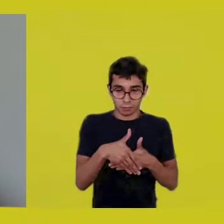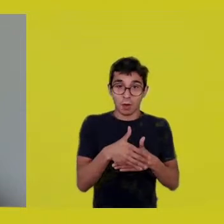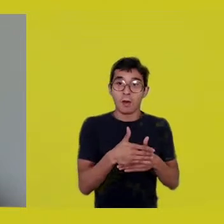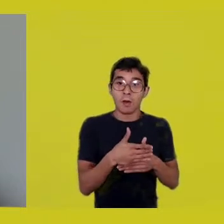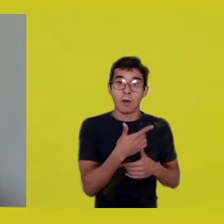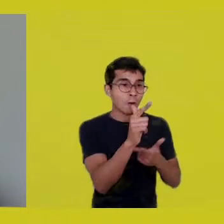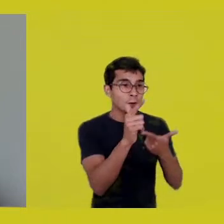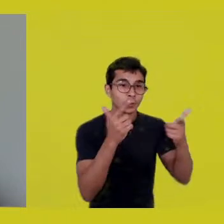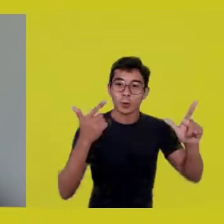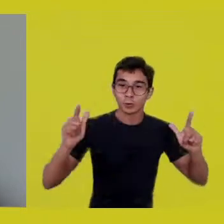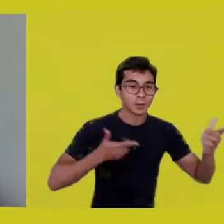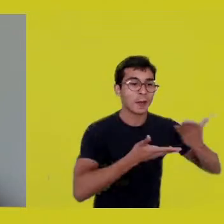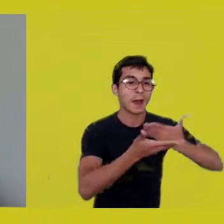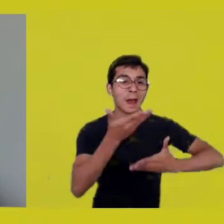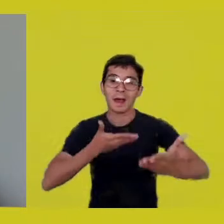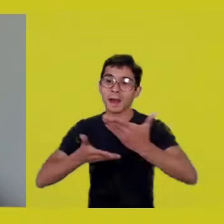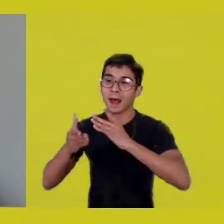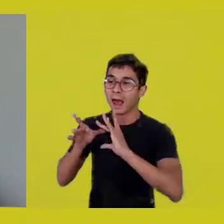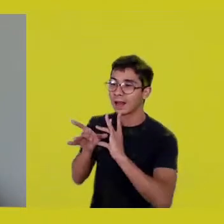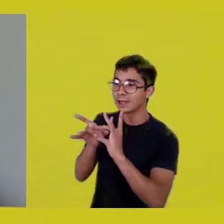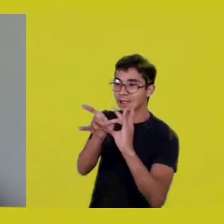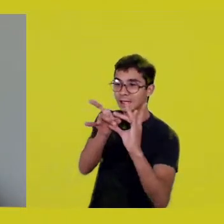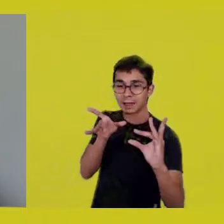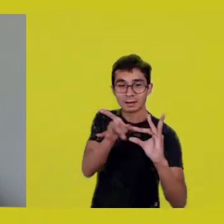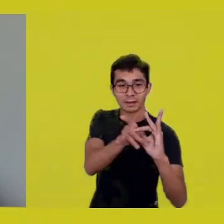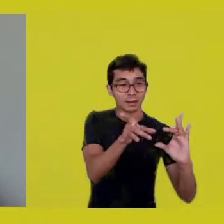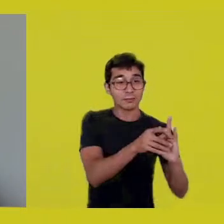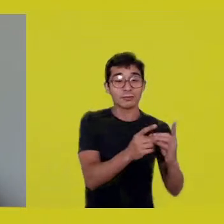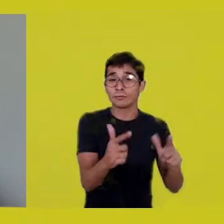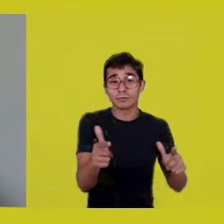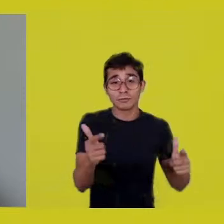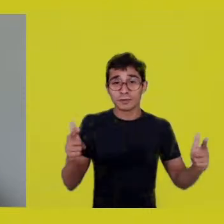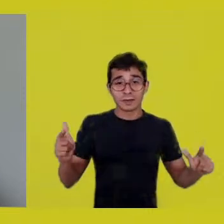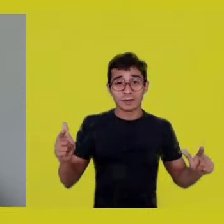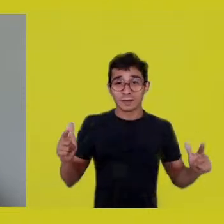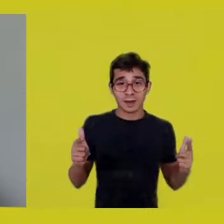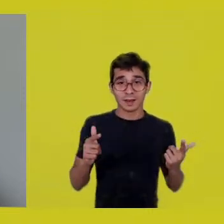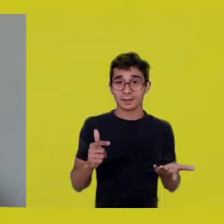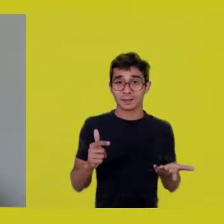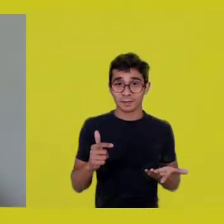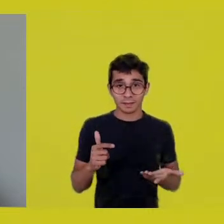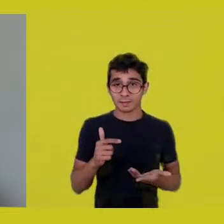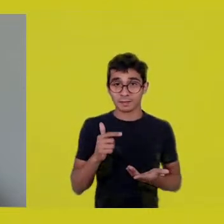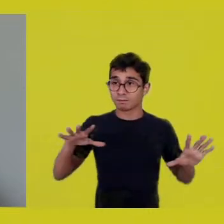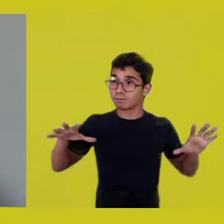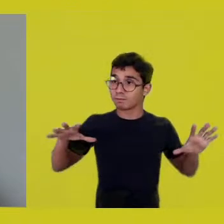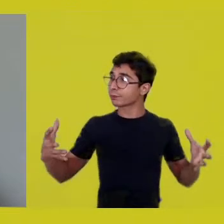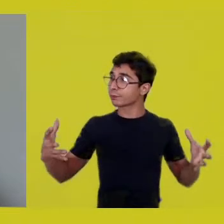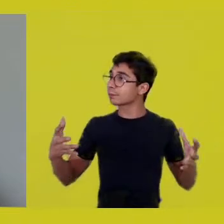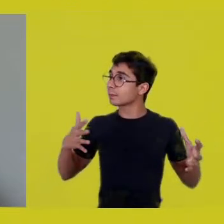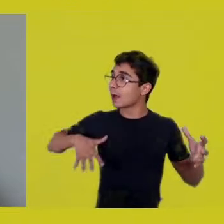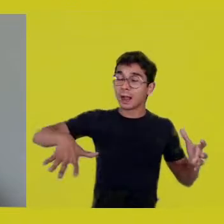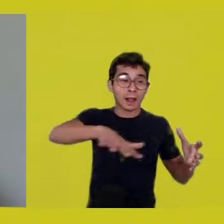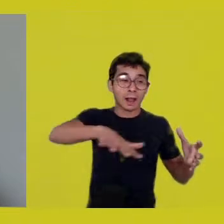and with the others around us, which also constitute us.